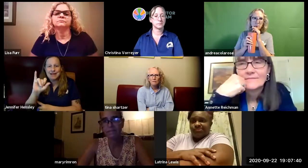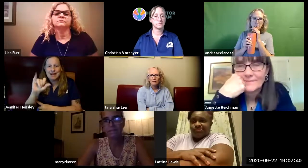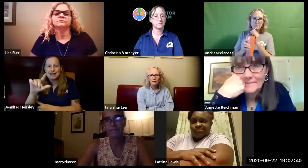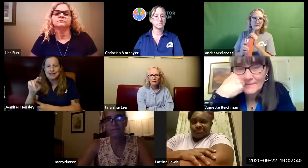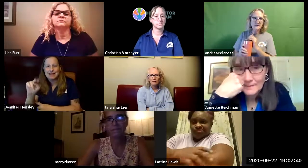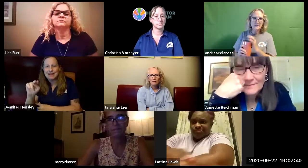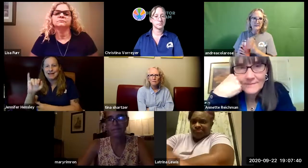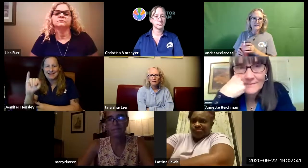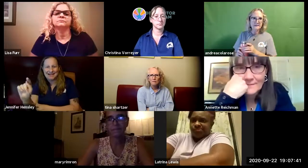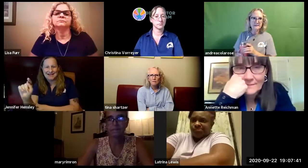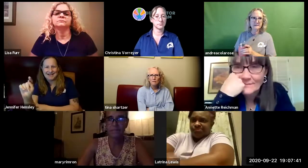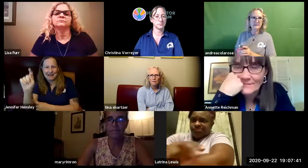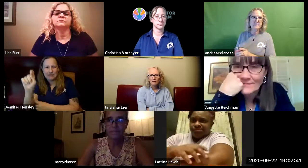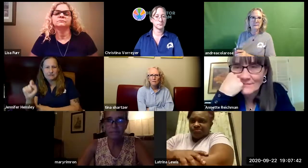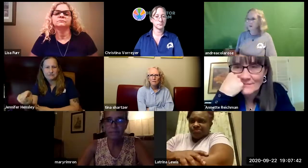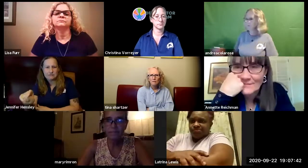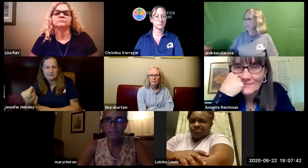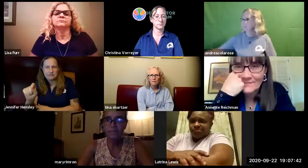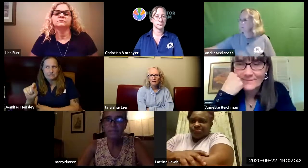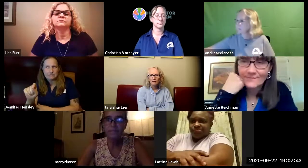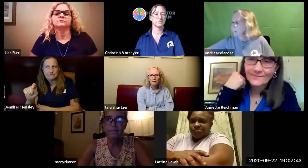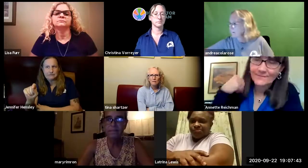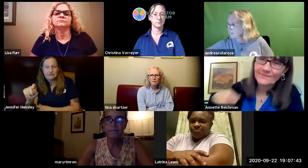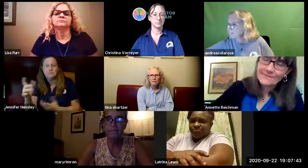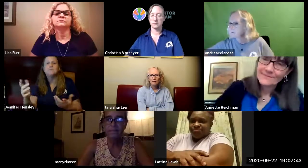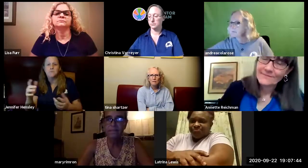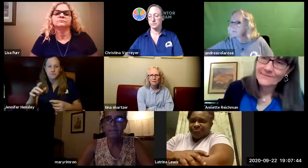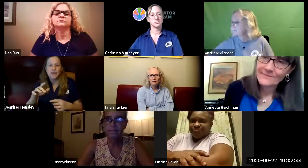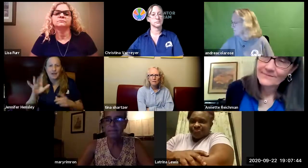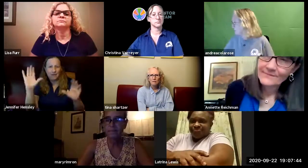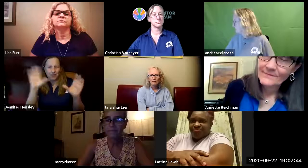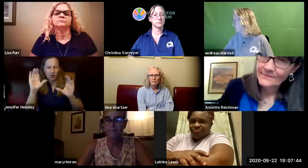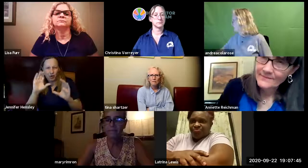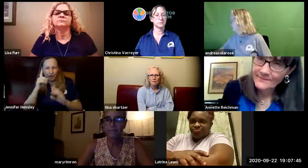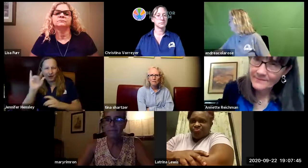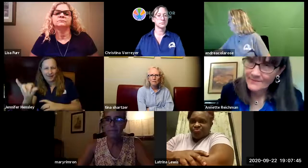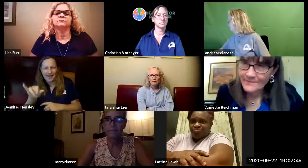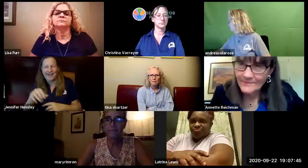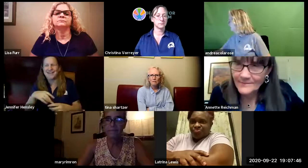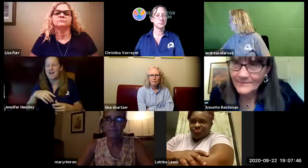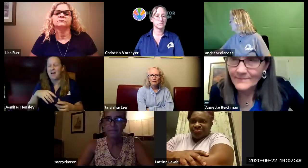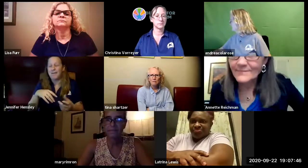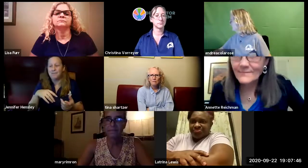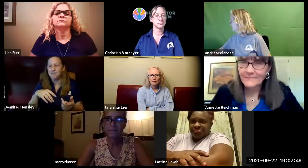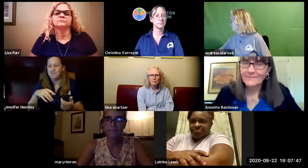such as asl scinets and then there's an exclamation mark i